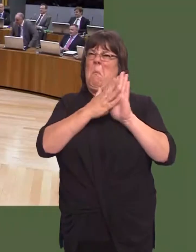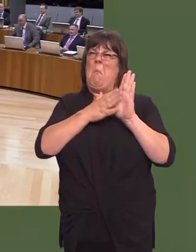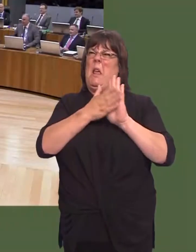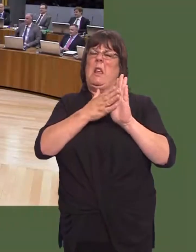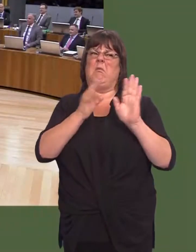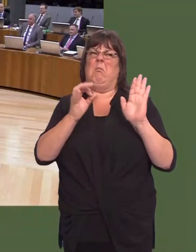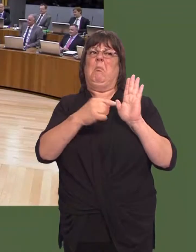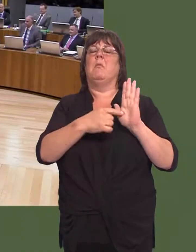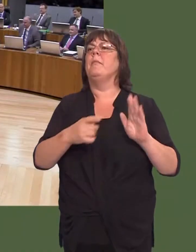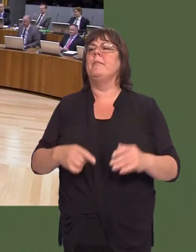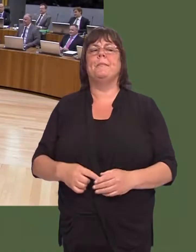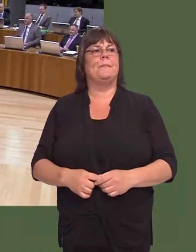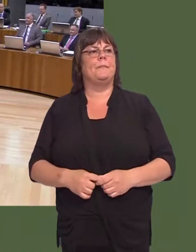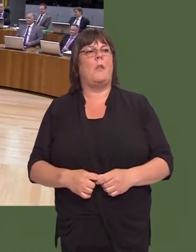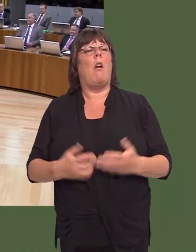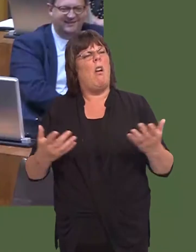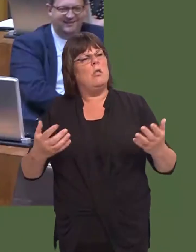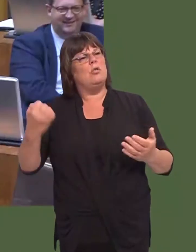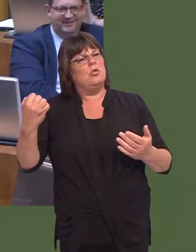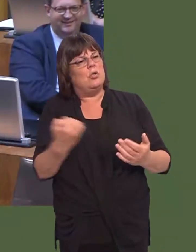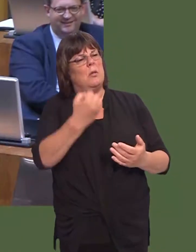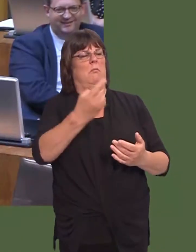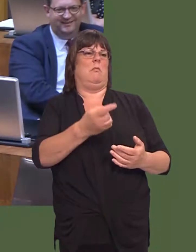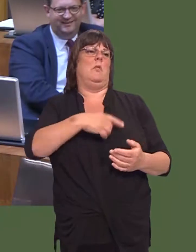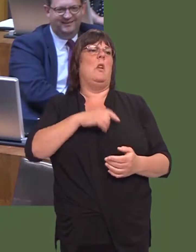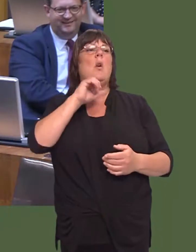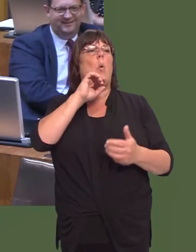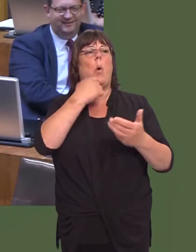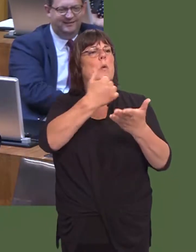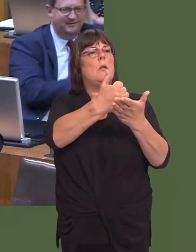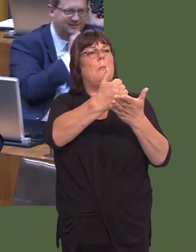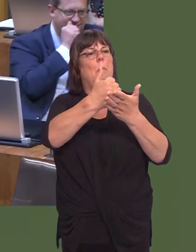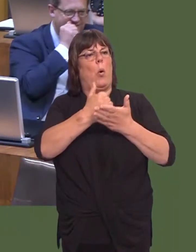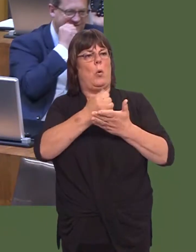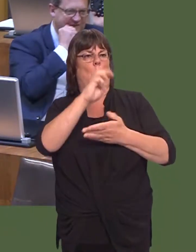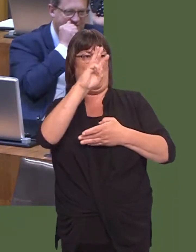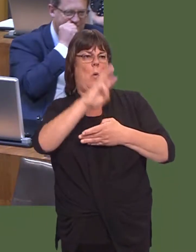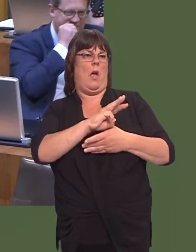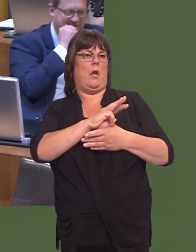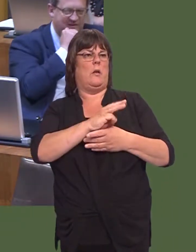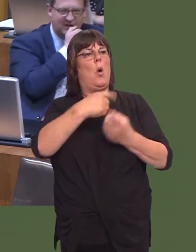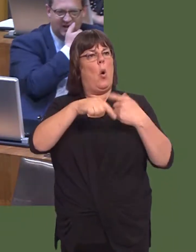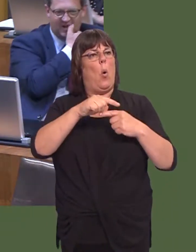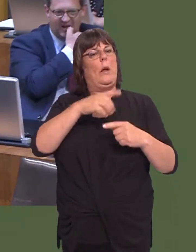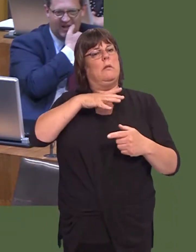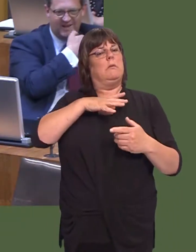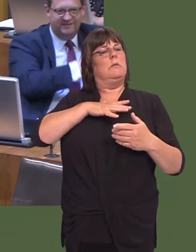Carwyn Jones: Isnít it a shame that he will not support a situation where Wales gets the funding it deserves?